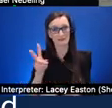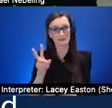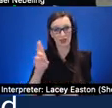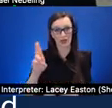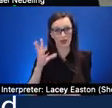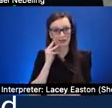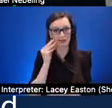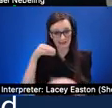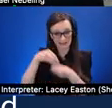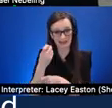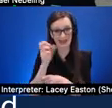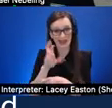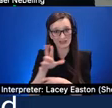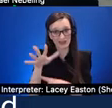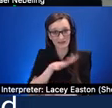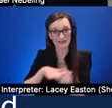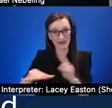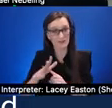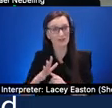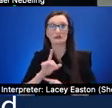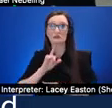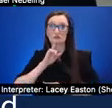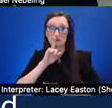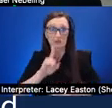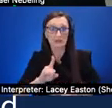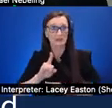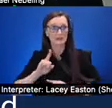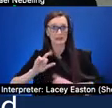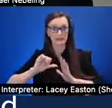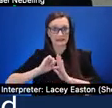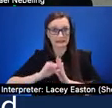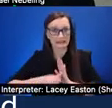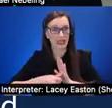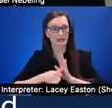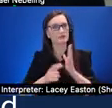environments are so intense we need to be cognizant of that from the outset